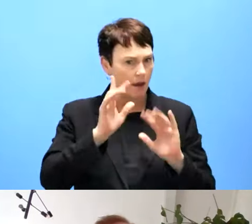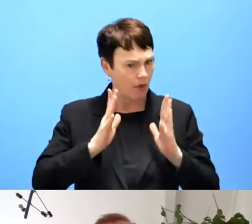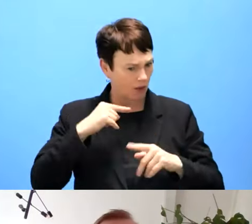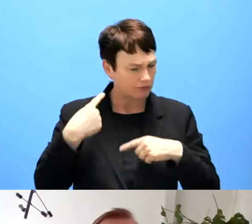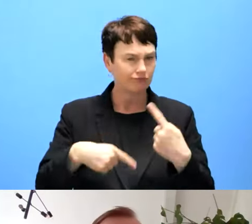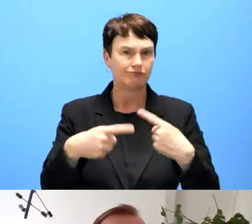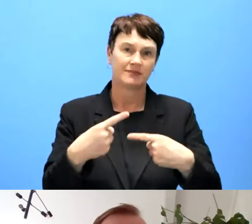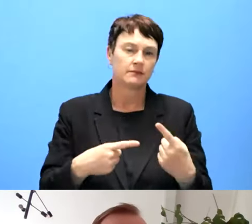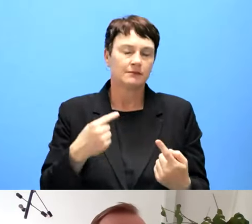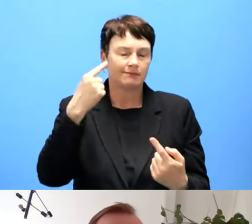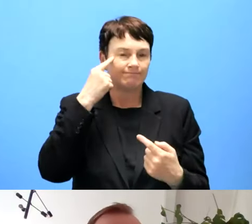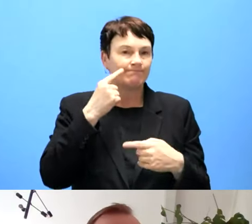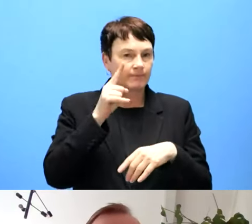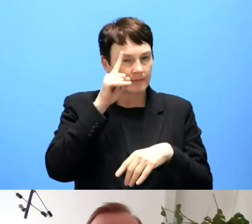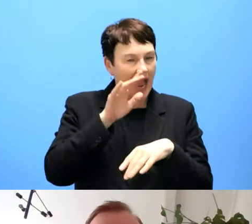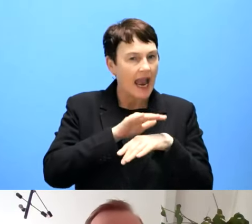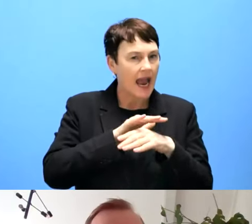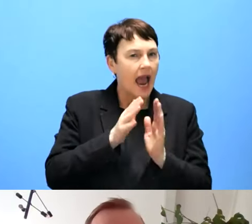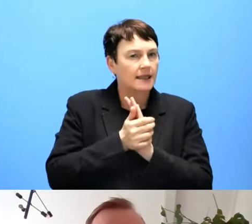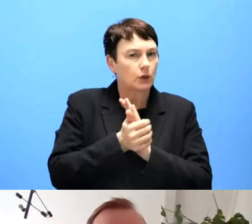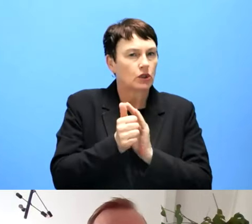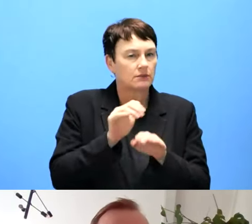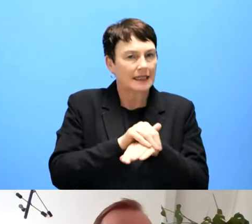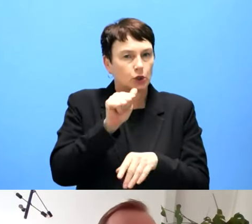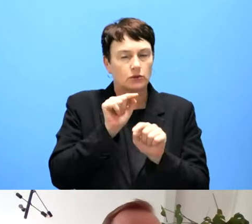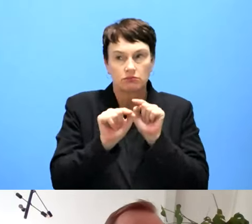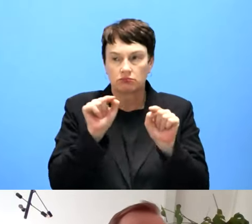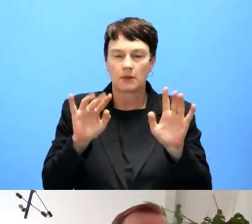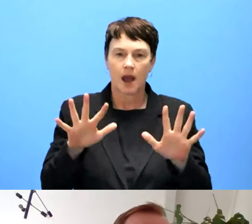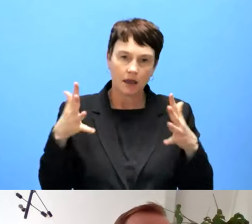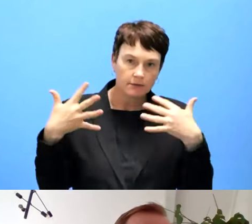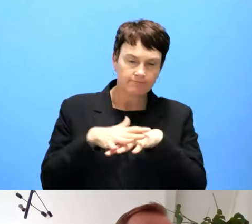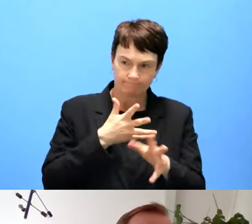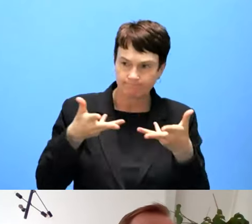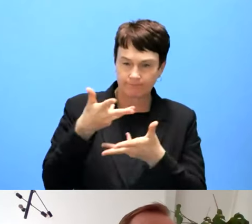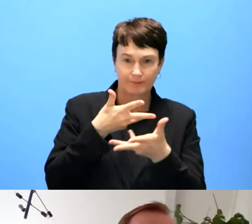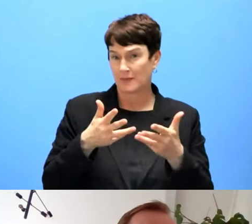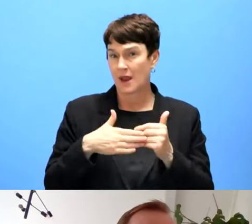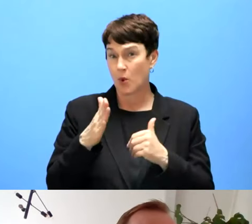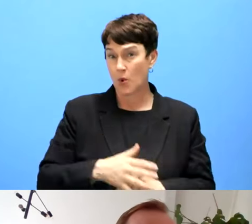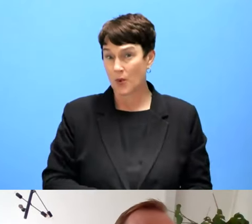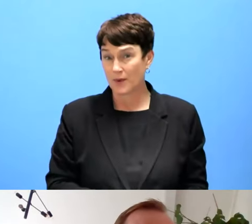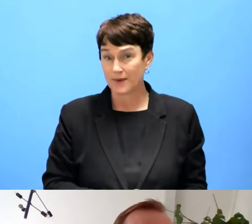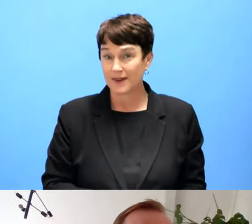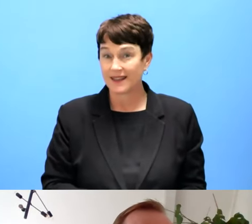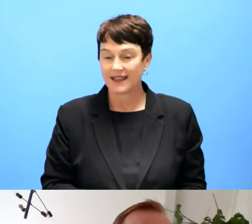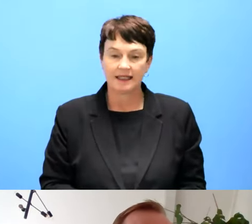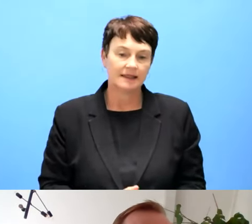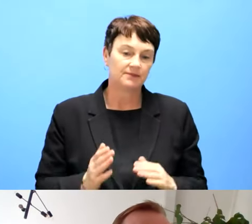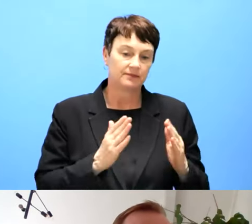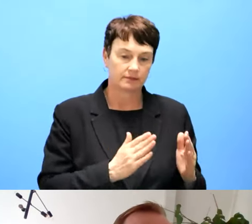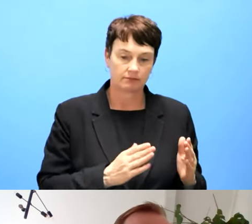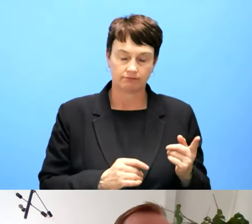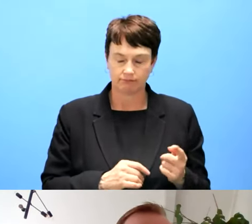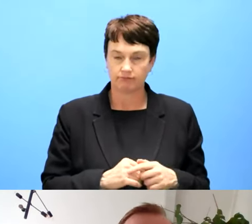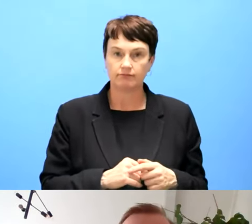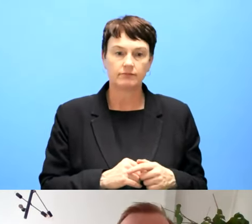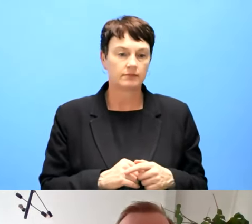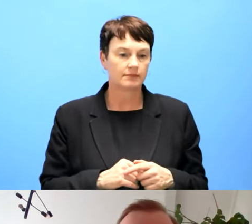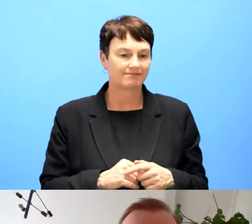Maybe I can add that the public sector bodies themselves must prove